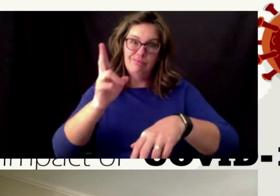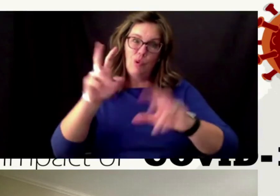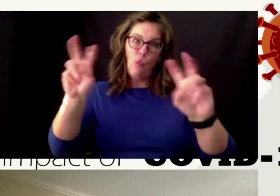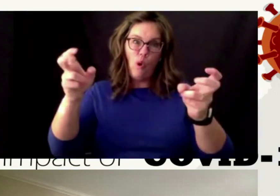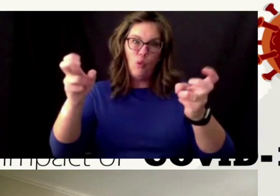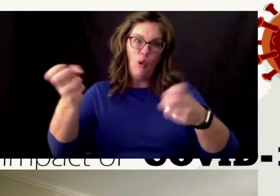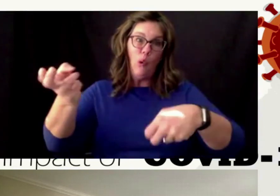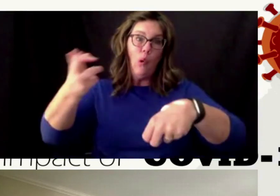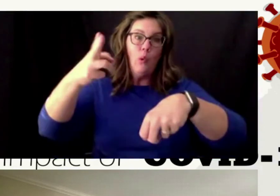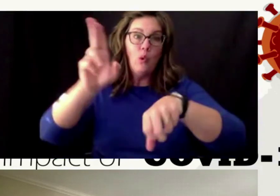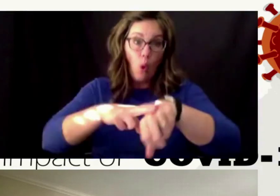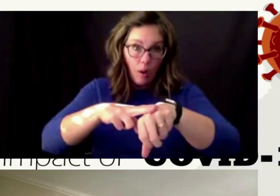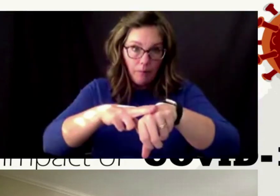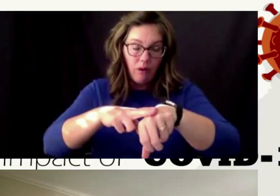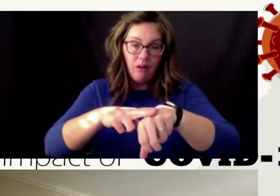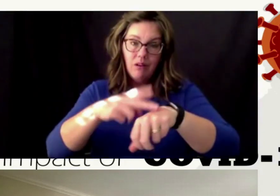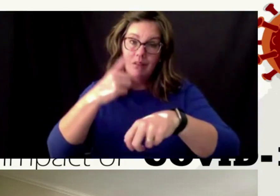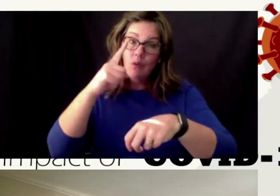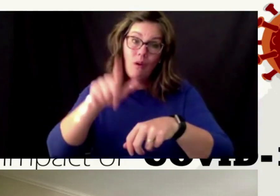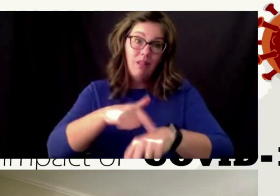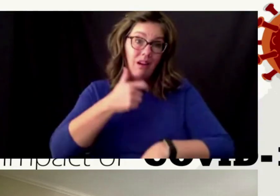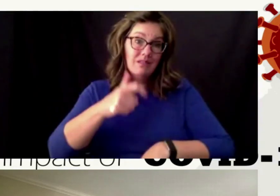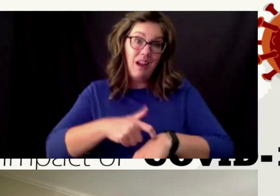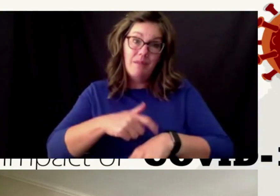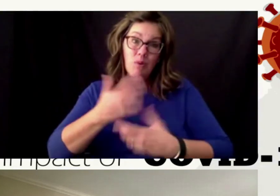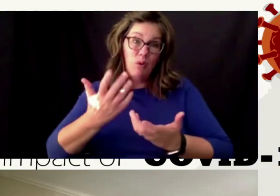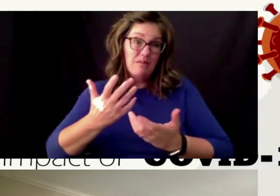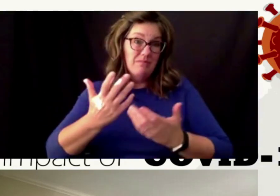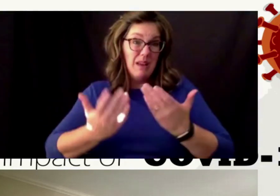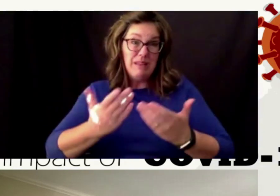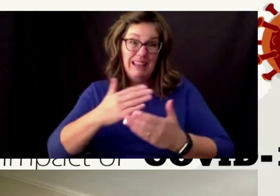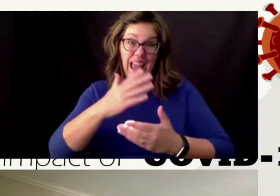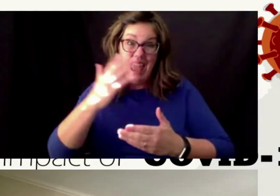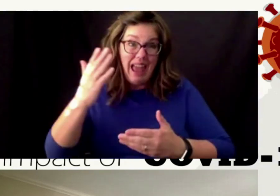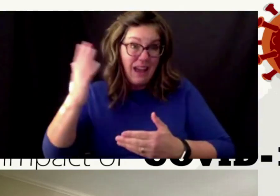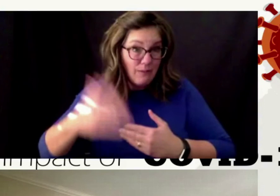or i don't even know if we will go back to our previous normal i don't think we will have i think